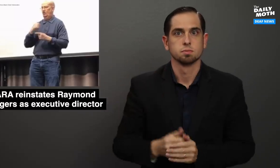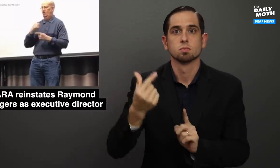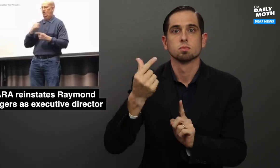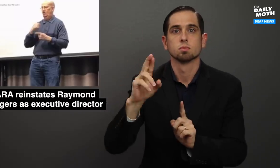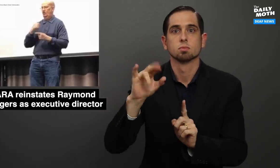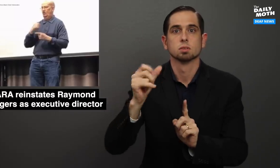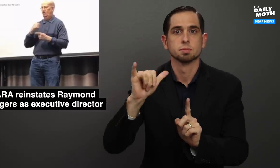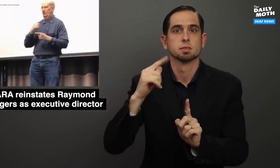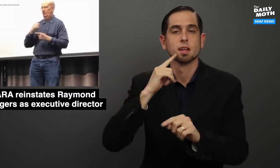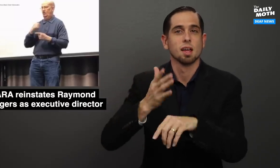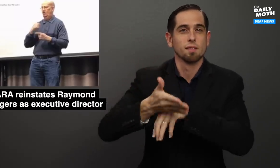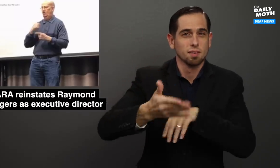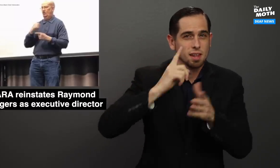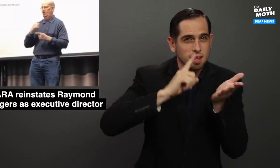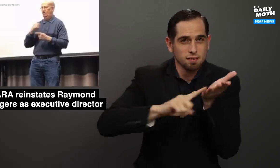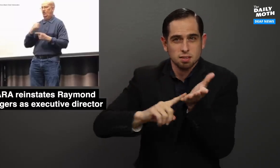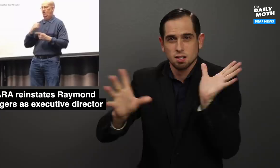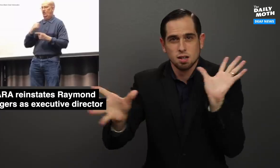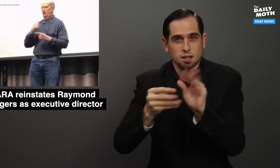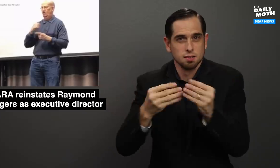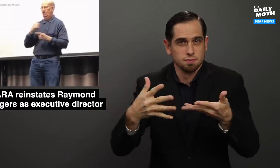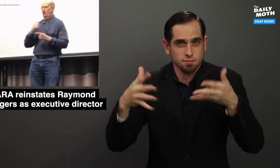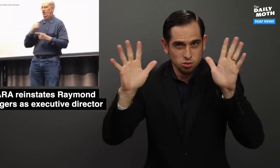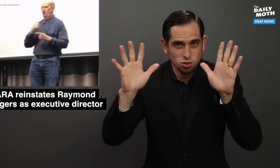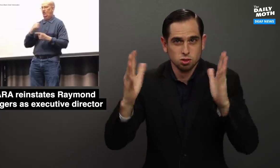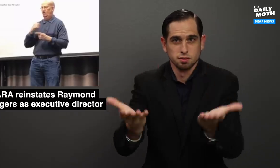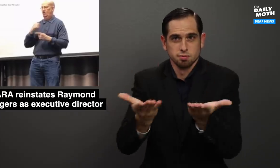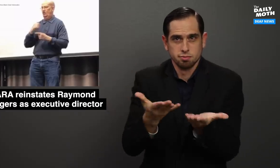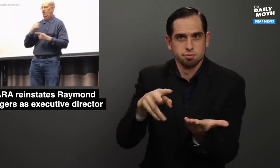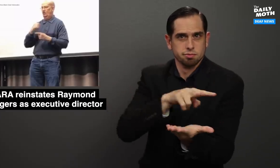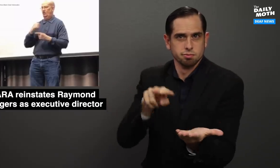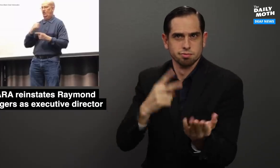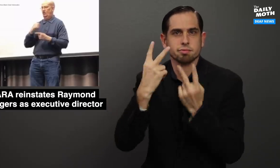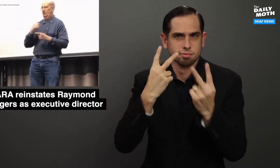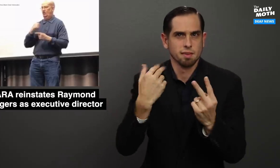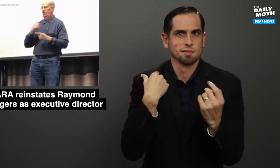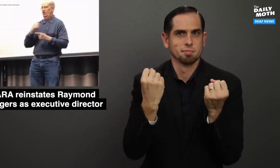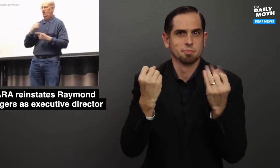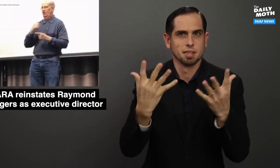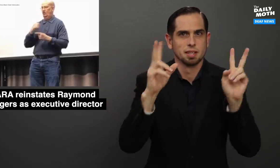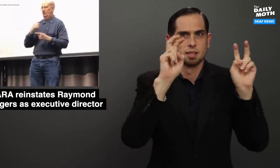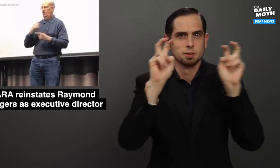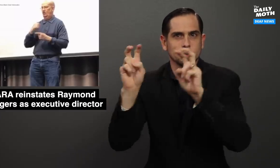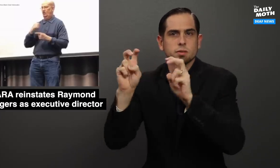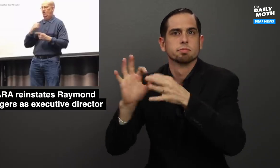Grigsby said after the investigation was over, they saw that there were multiple issues on